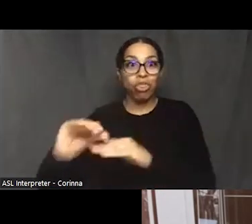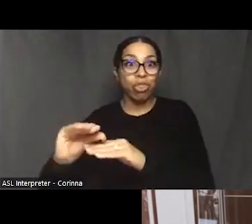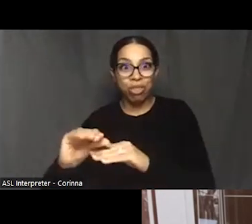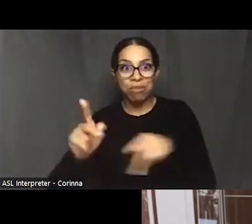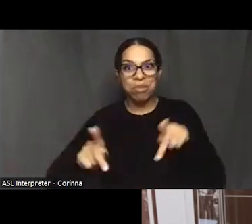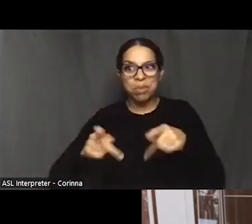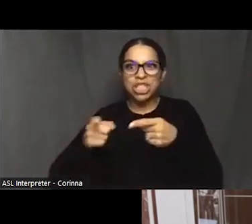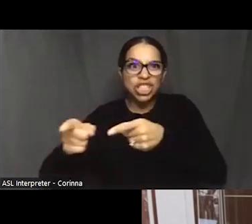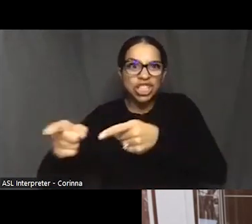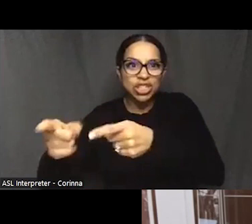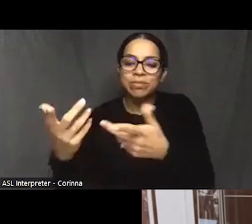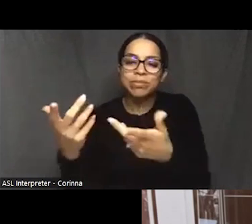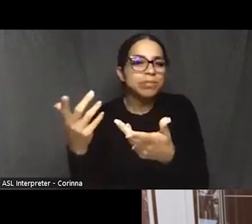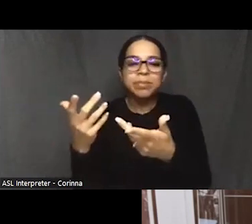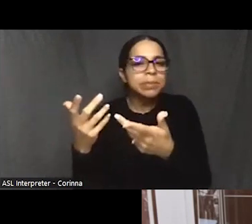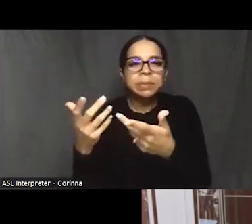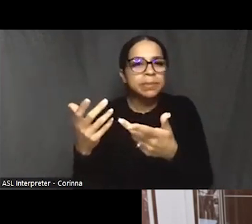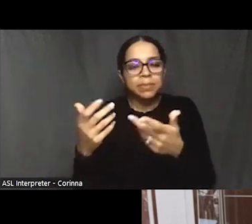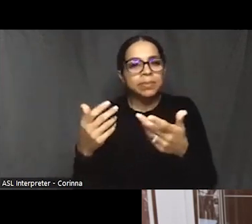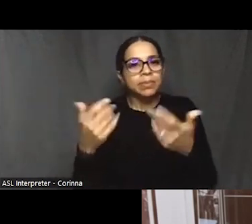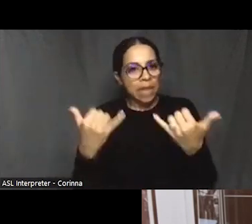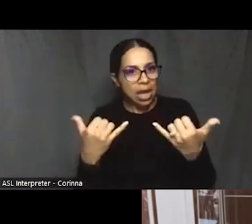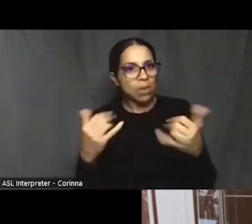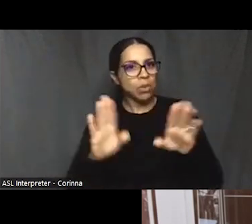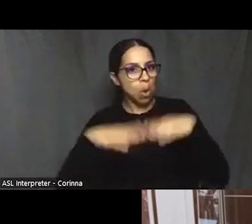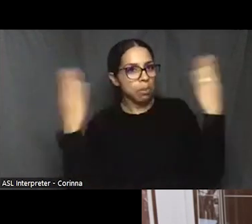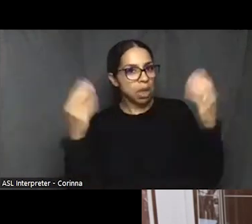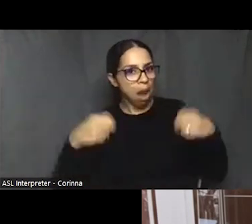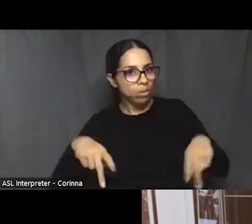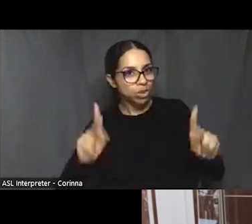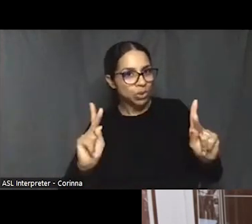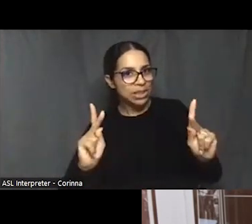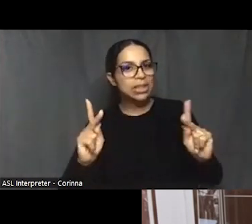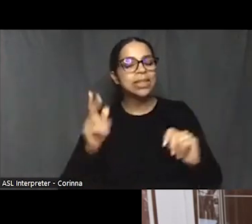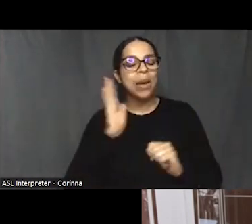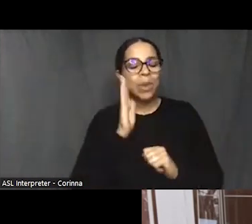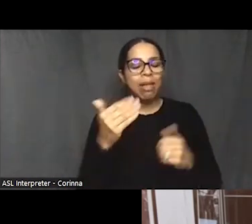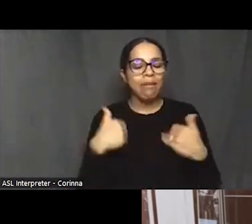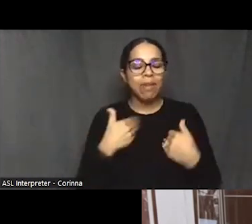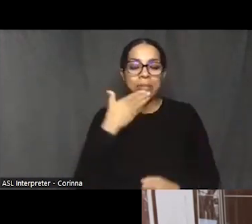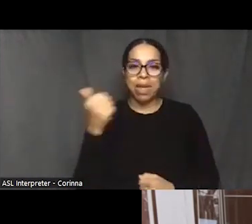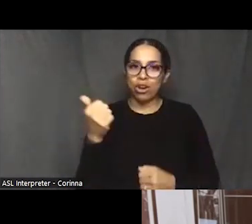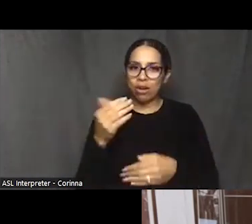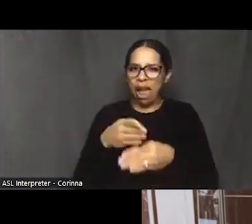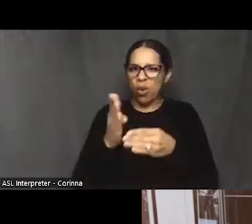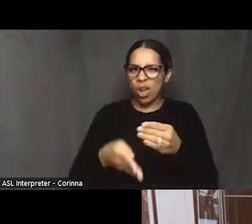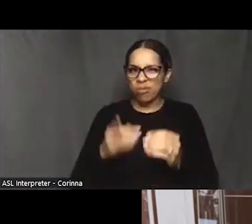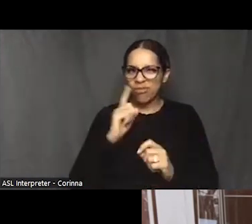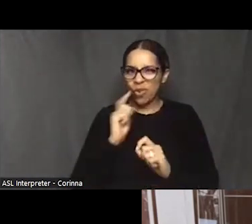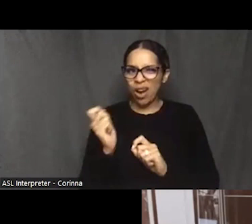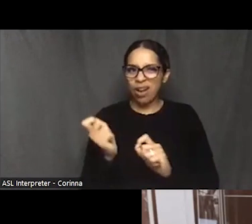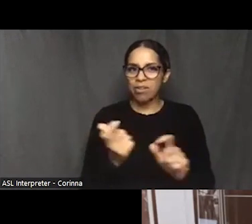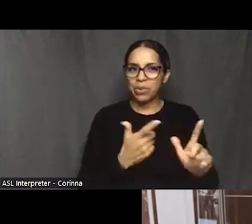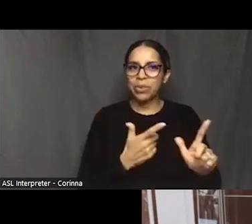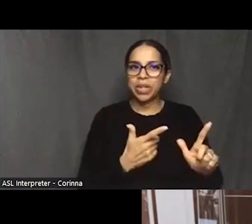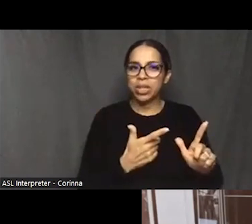building here that will result in better outcomes for everyone. Shontell